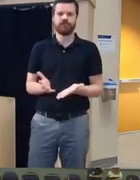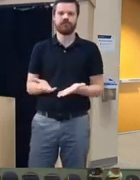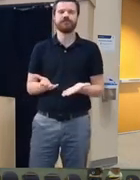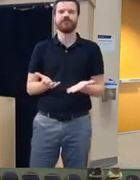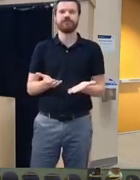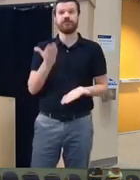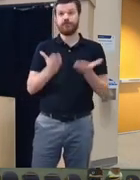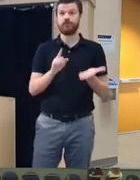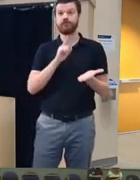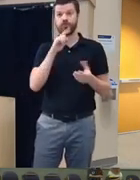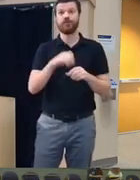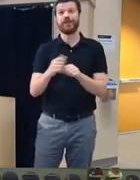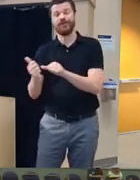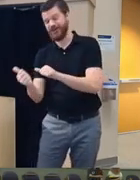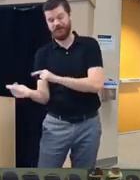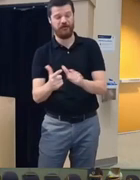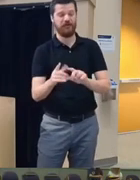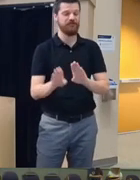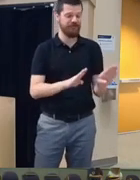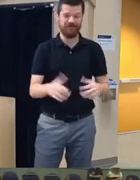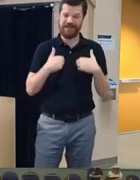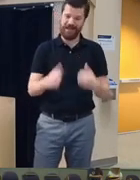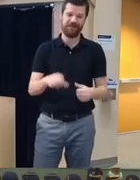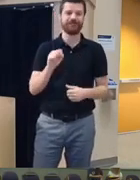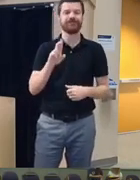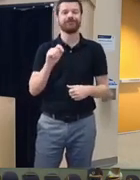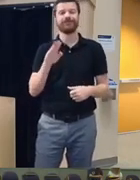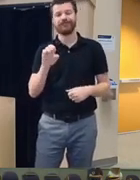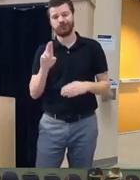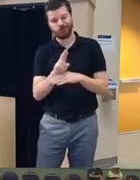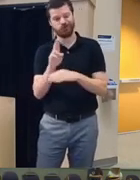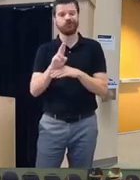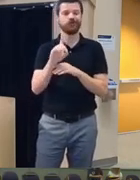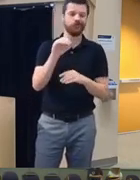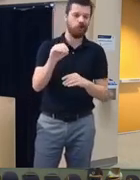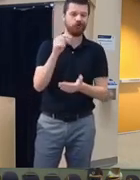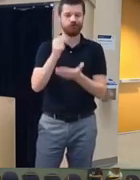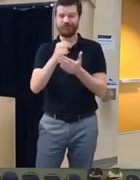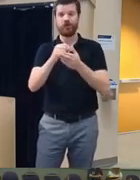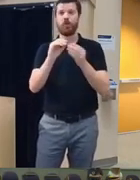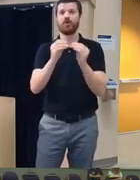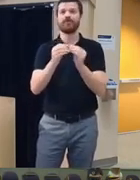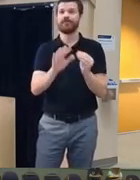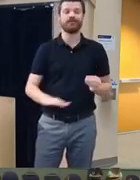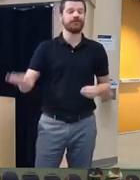in all Behavioral Health substance use disorder treatment organizations throughout the state the